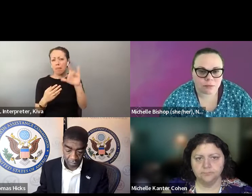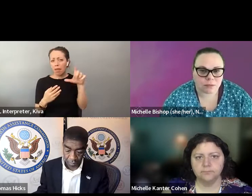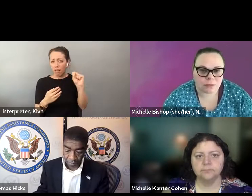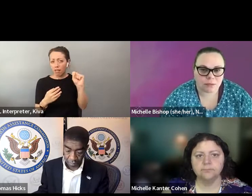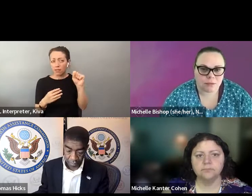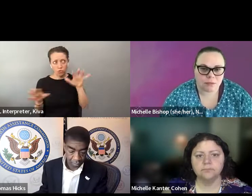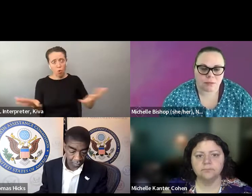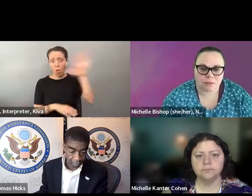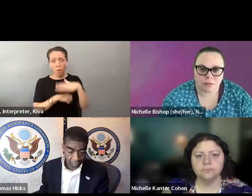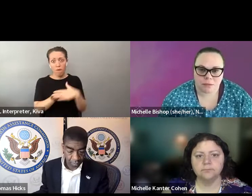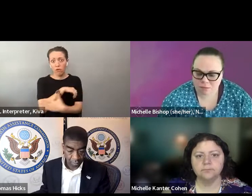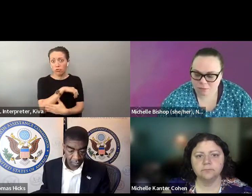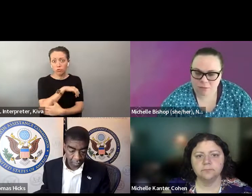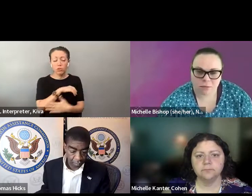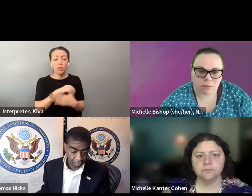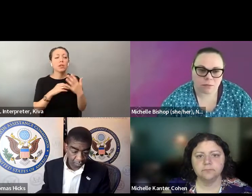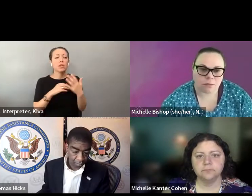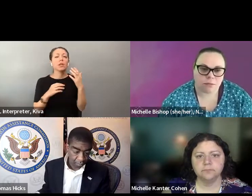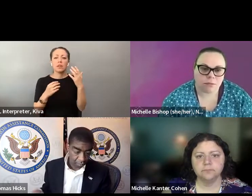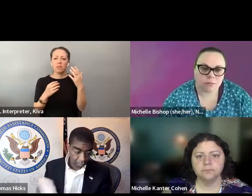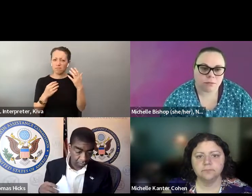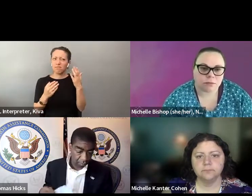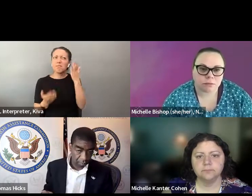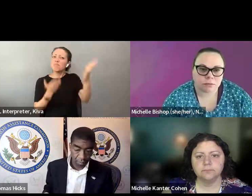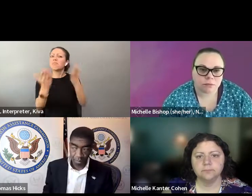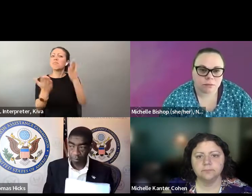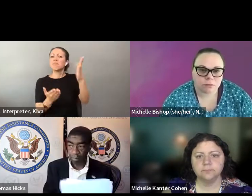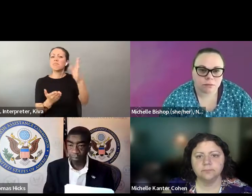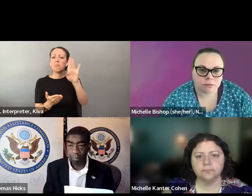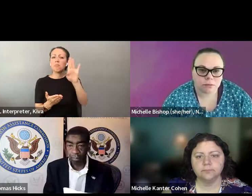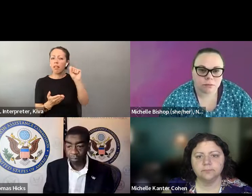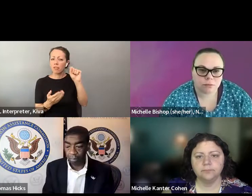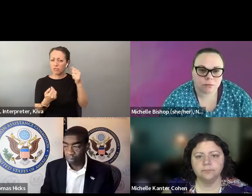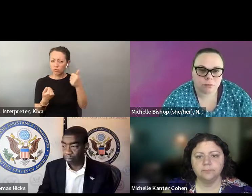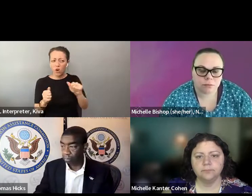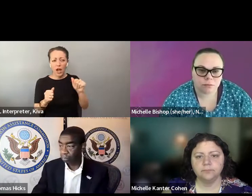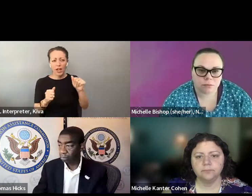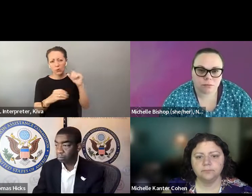candidates. And it led to a wave of bills across the country restricting methods of voting, particularly vote by